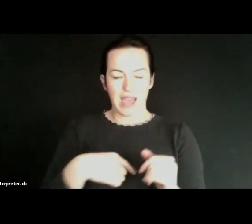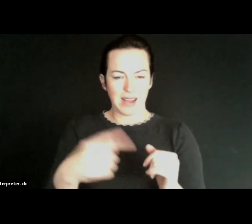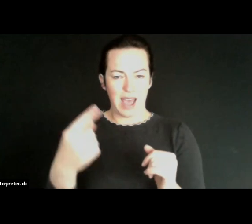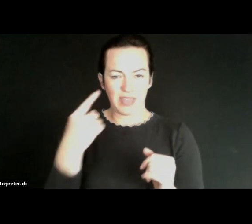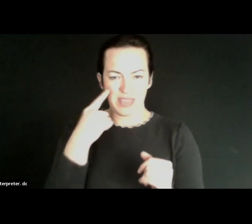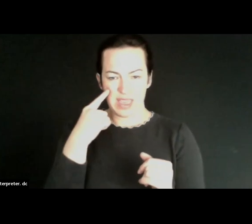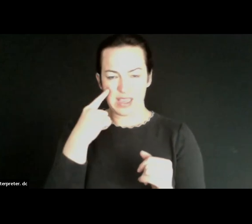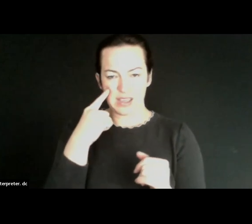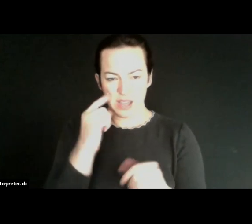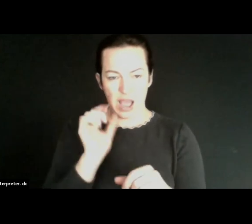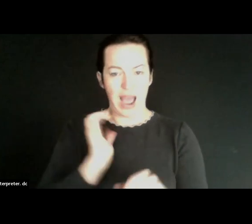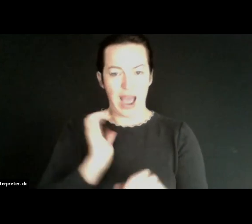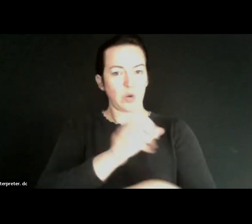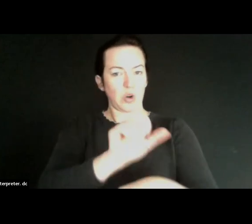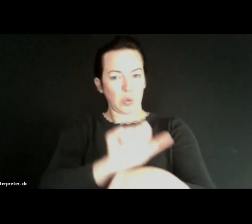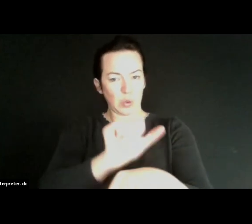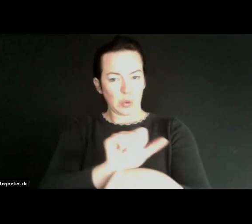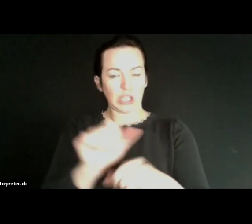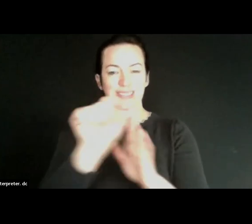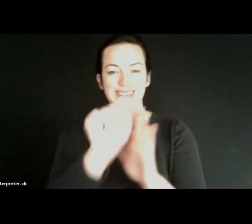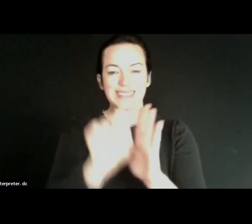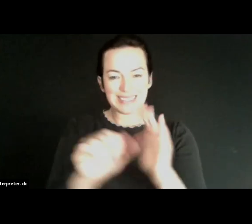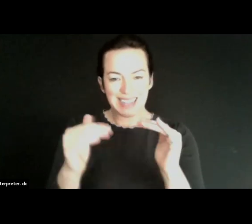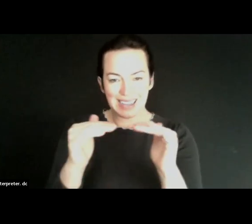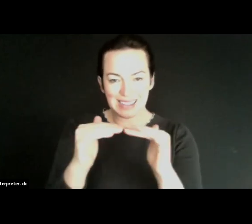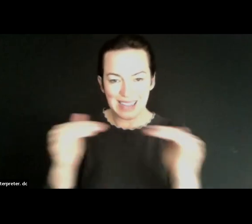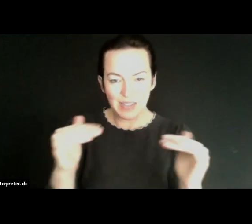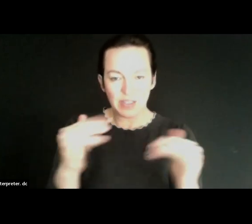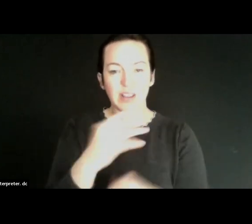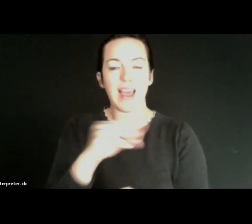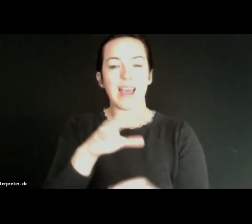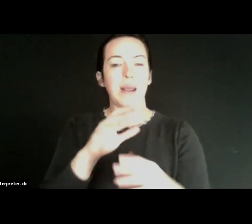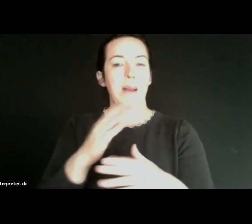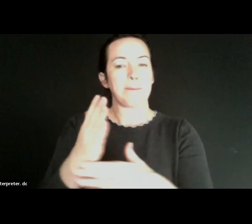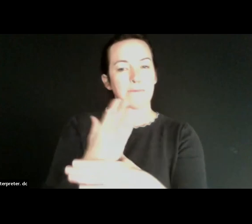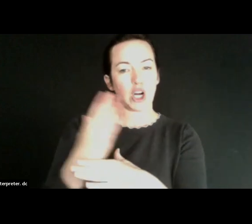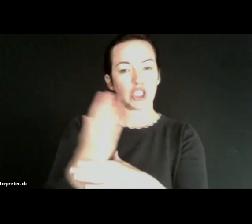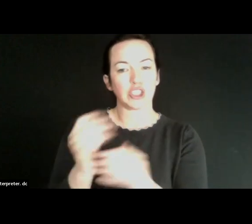the work that we do we work at the State level and we work with in partnership with nonprofits,